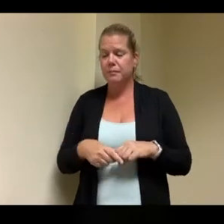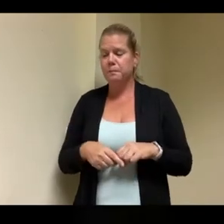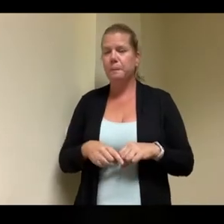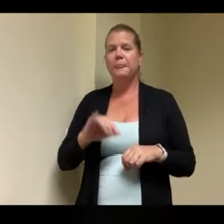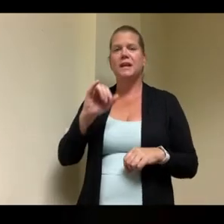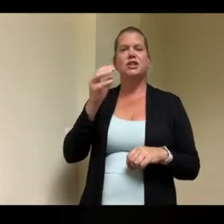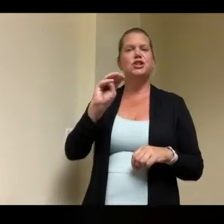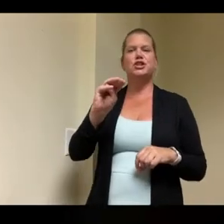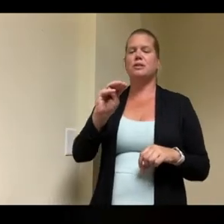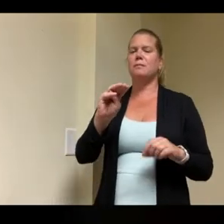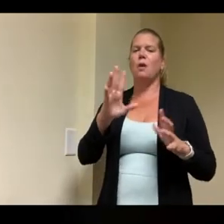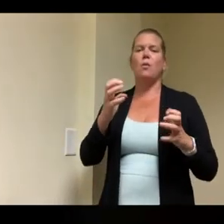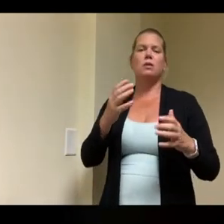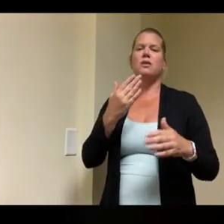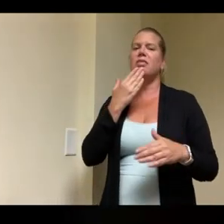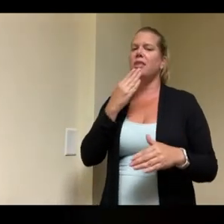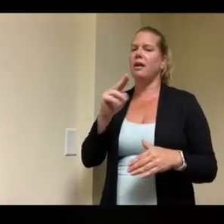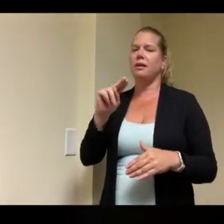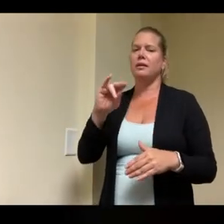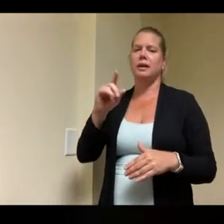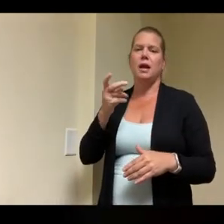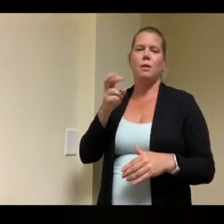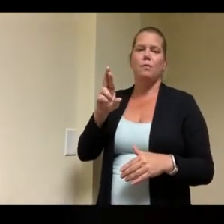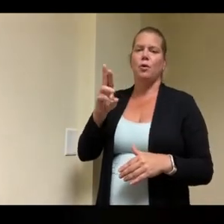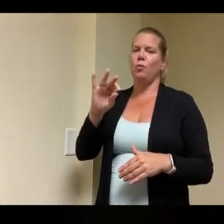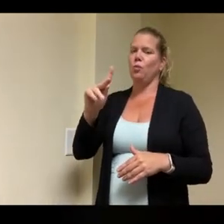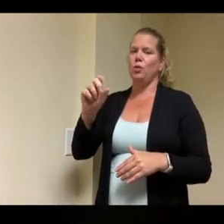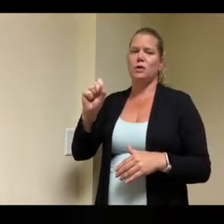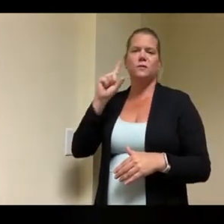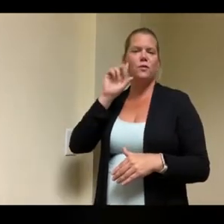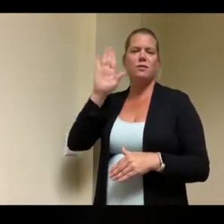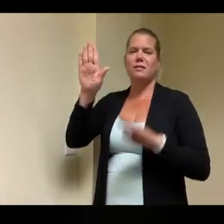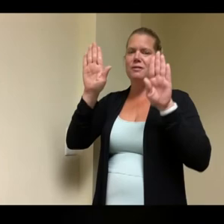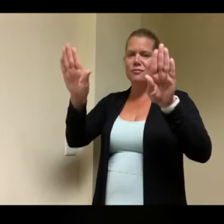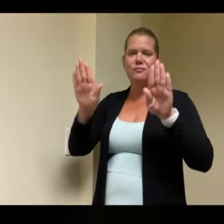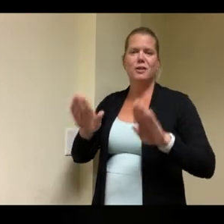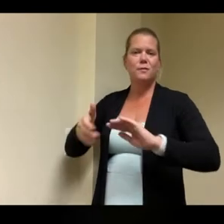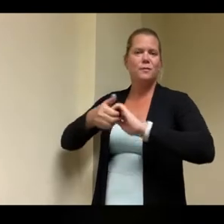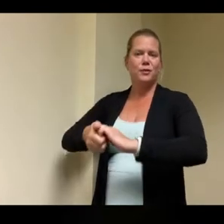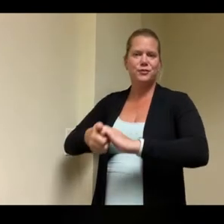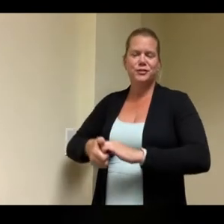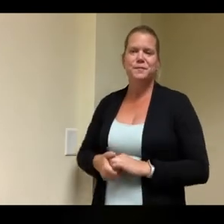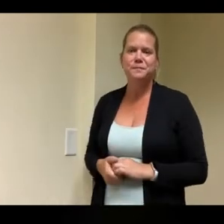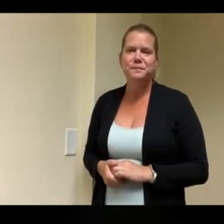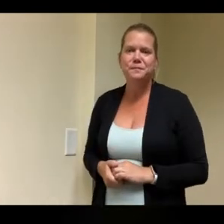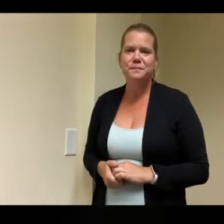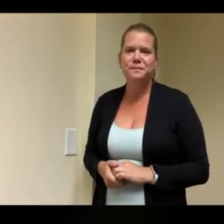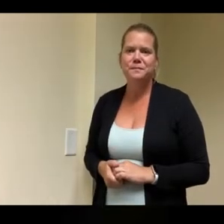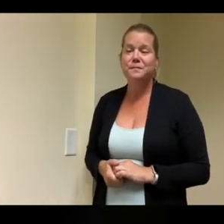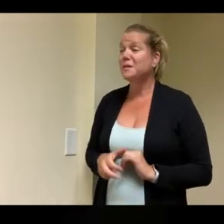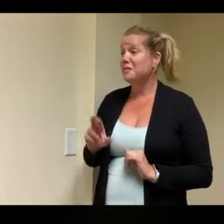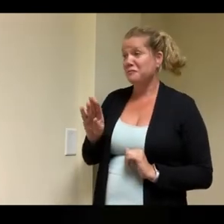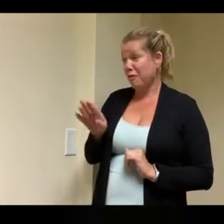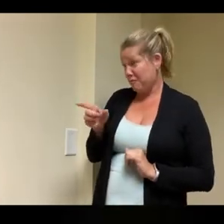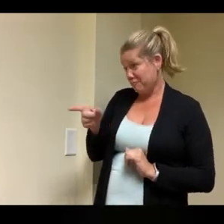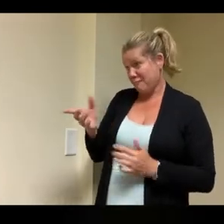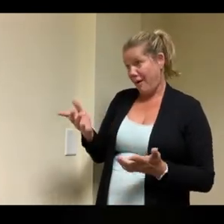incredible partnership um rob i'm usually the project manager on when working self-funds our own